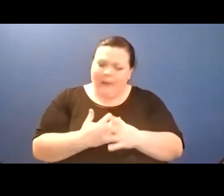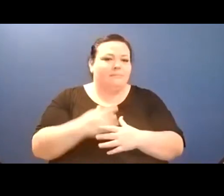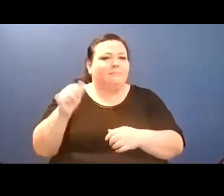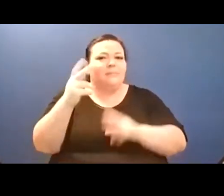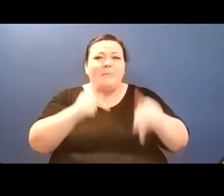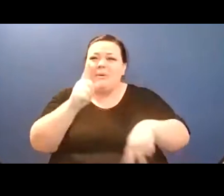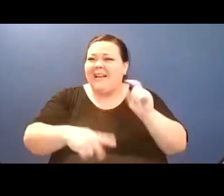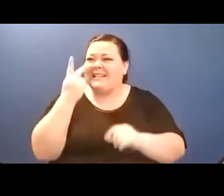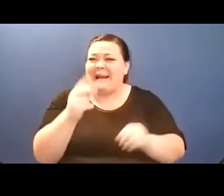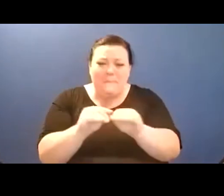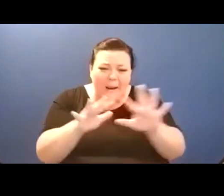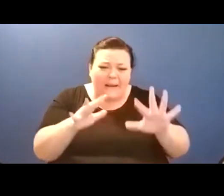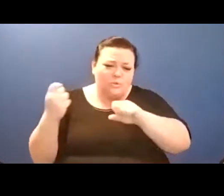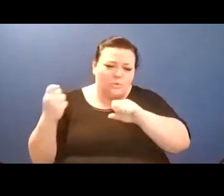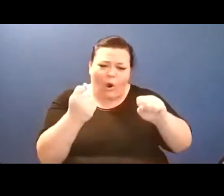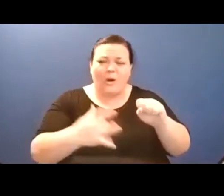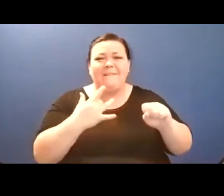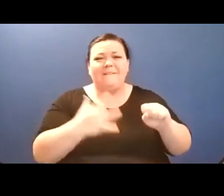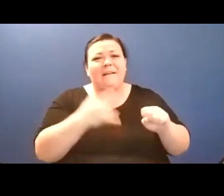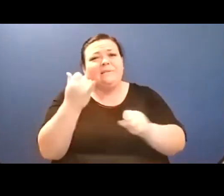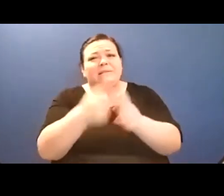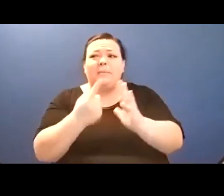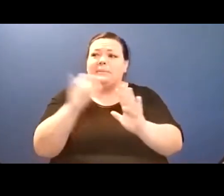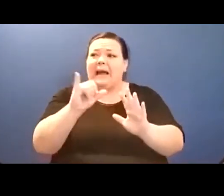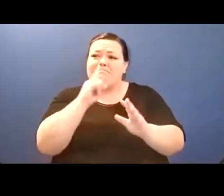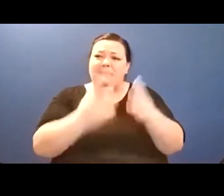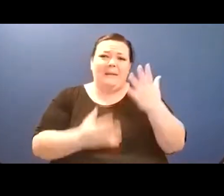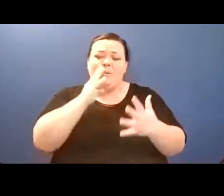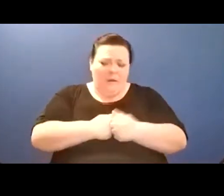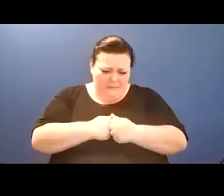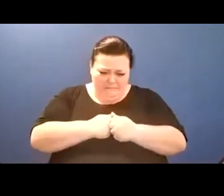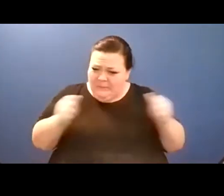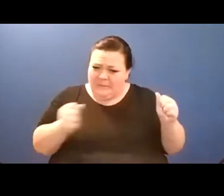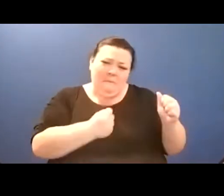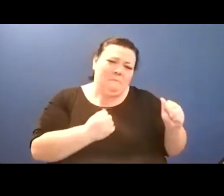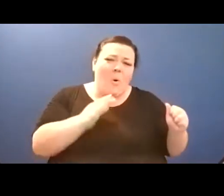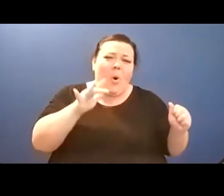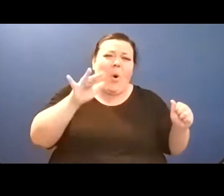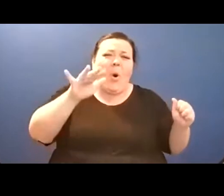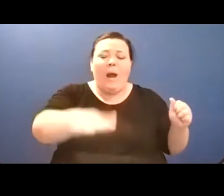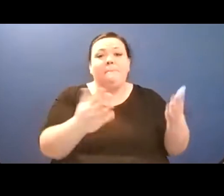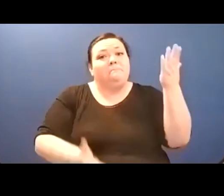after that. But they will help you. They will make you clothes to protect yourself and armor to get